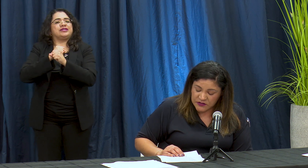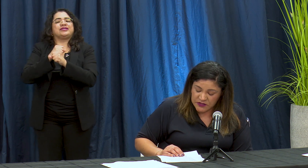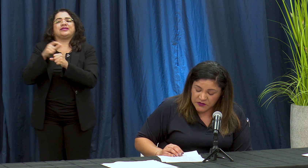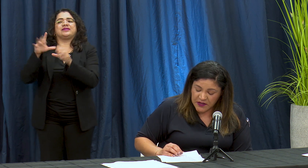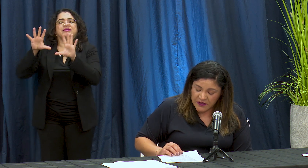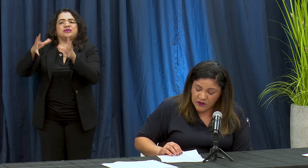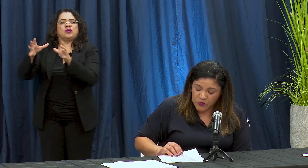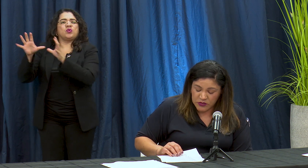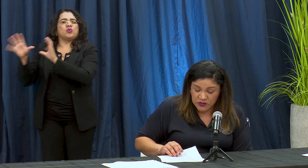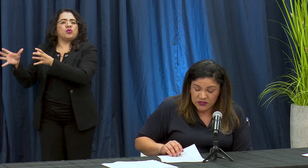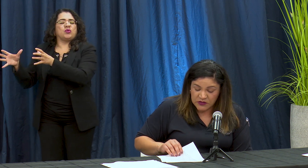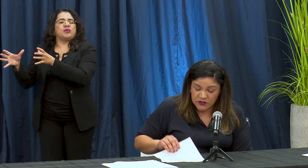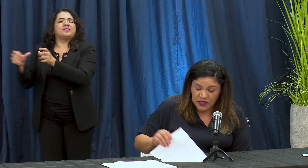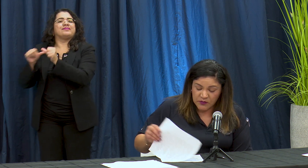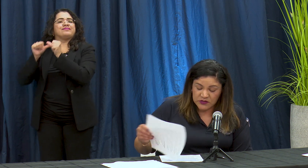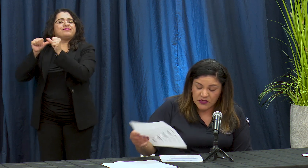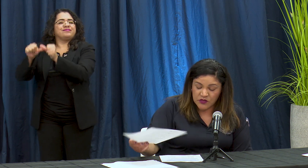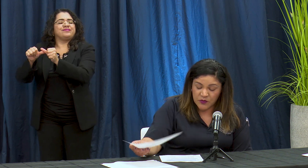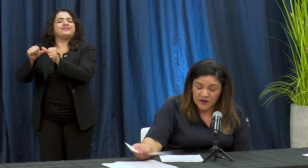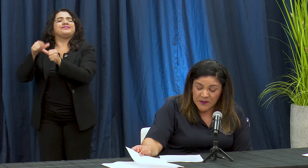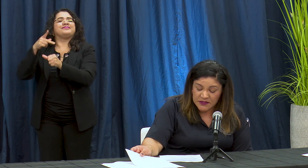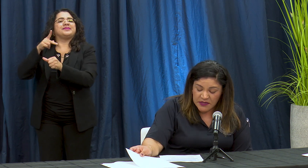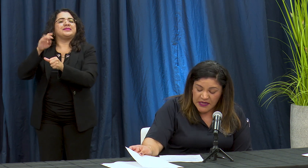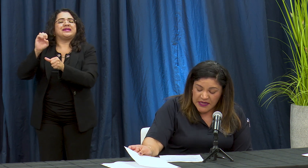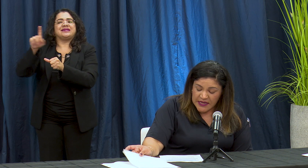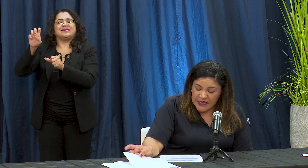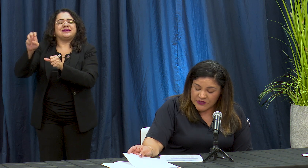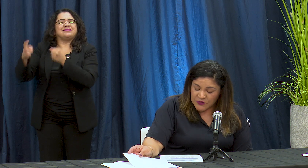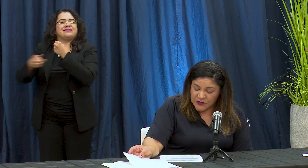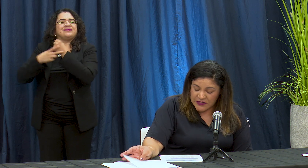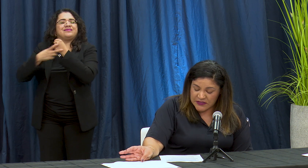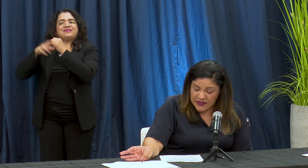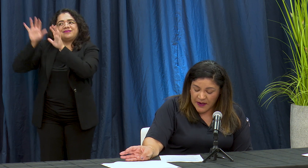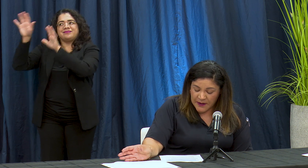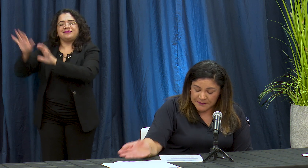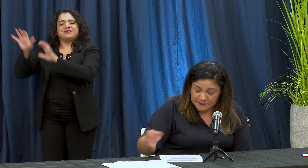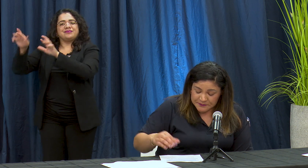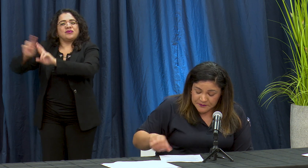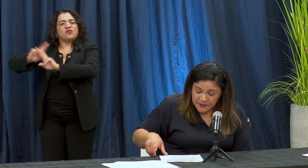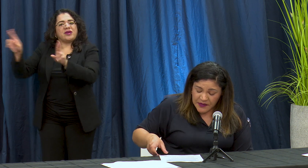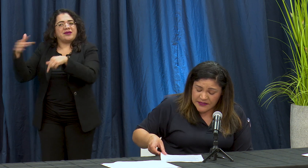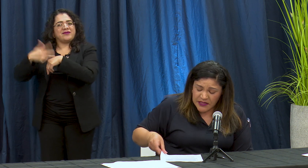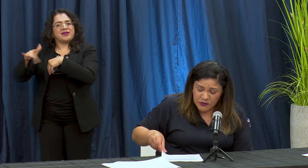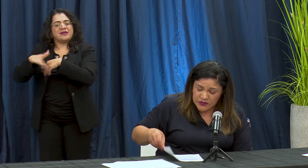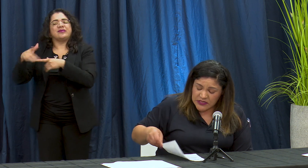esta ciudad como es o centros que hemos tenido problemas y entonces um estamos y